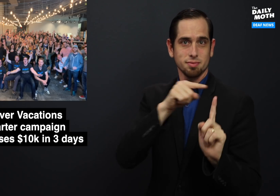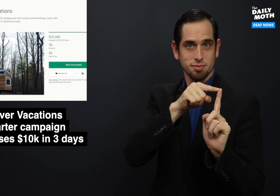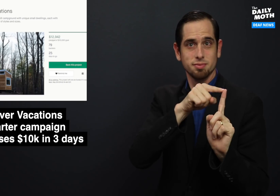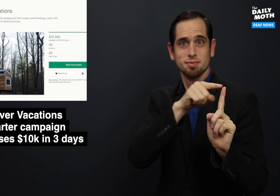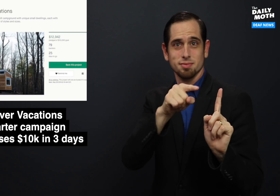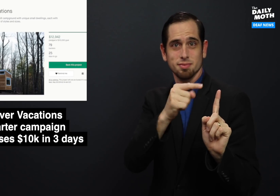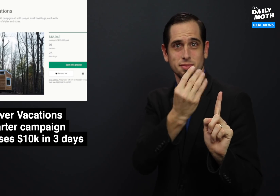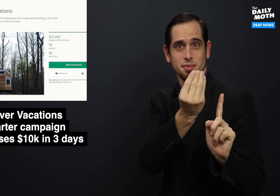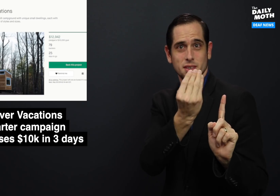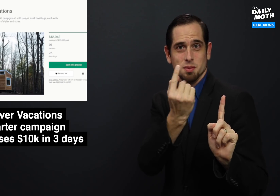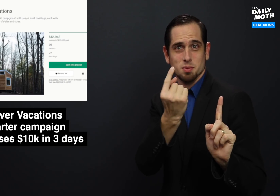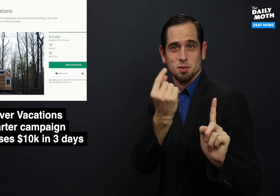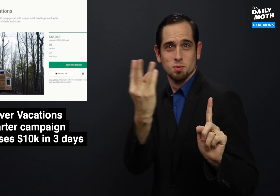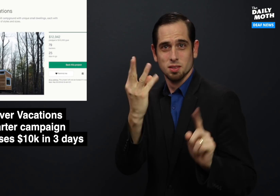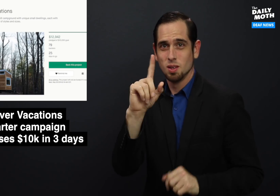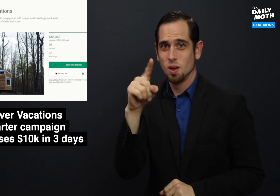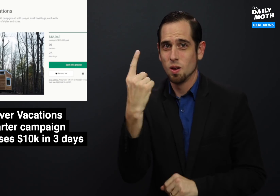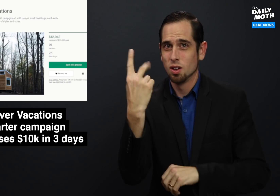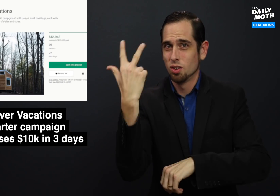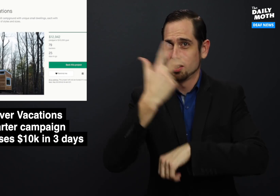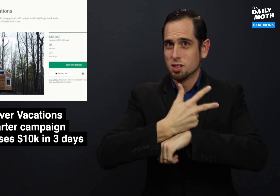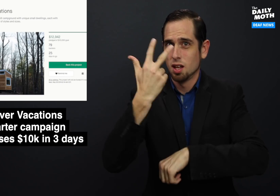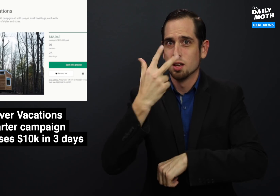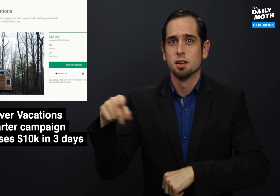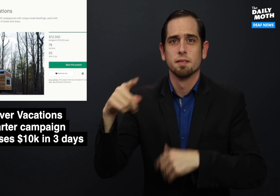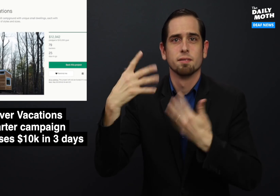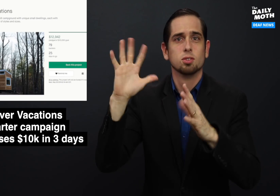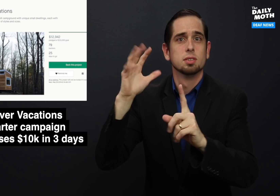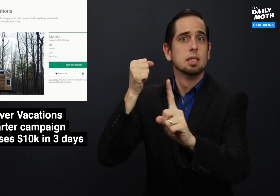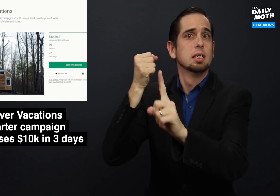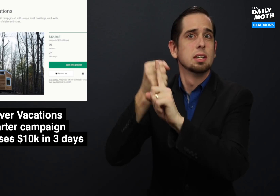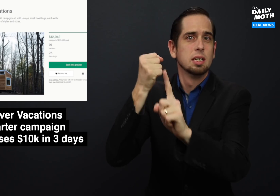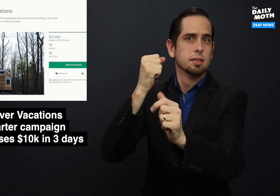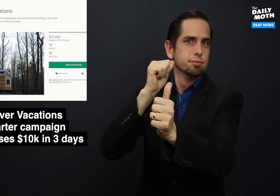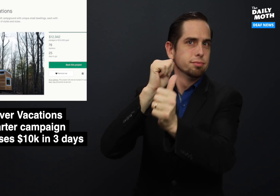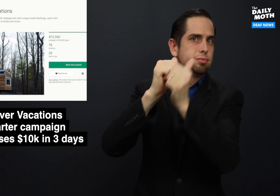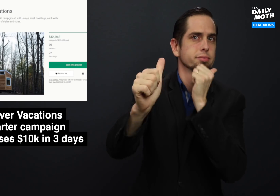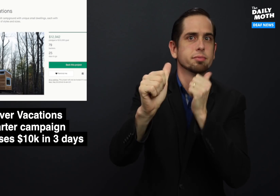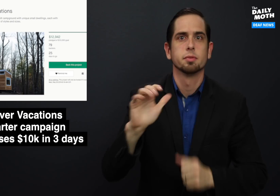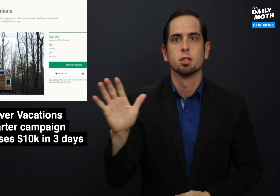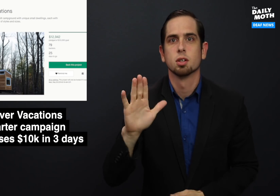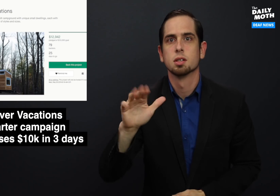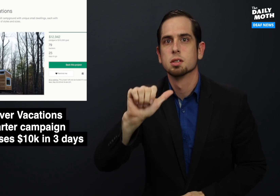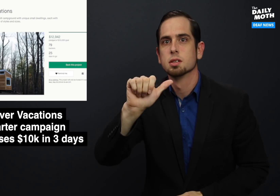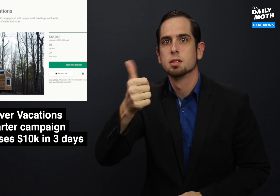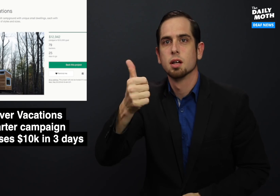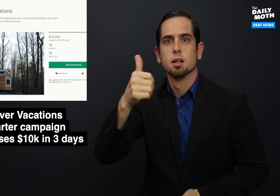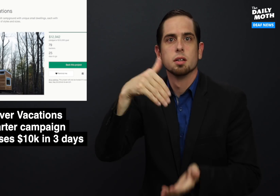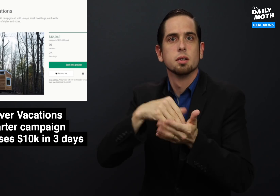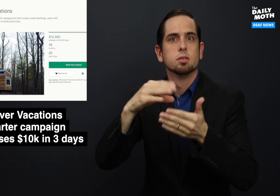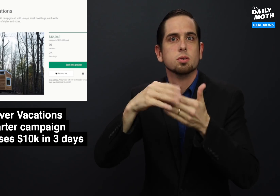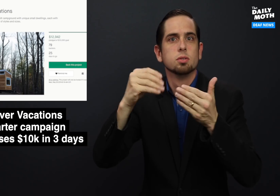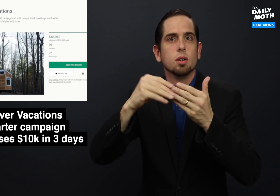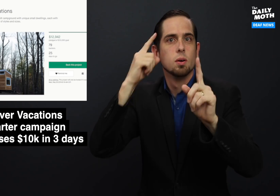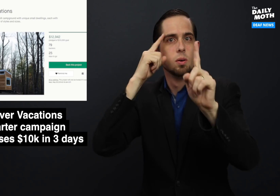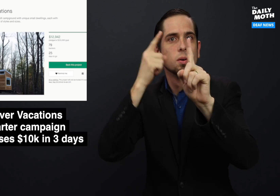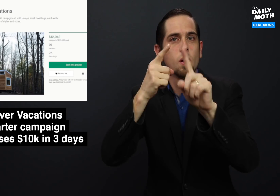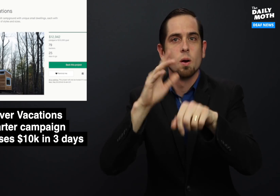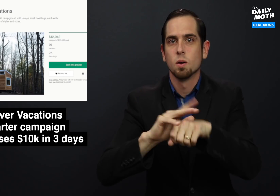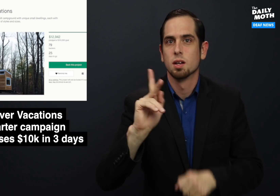In only three days, they have surpassed their $10,000 goal